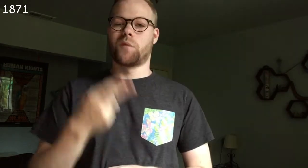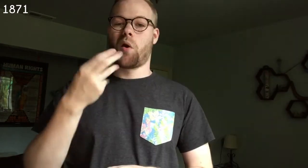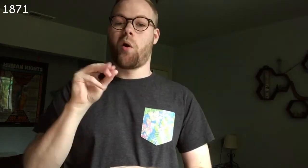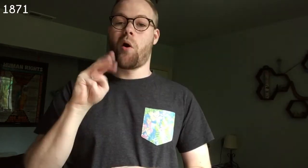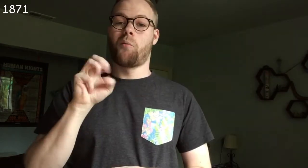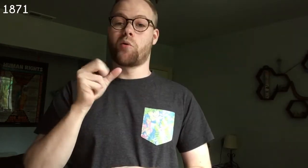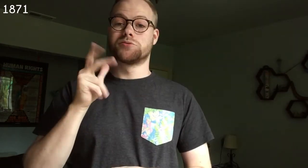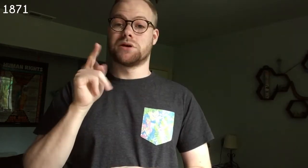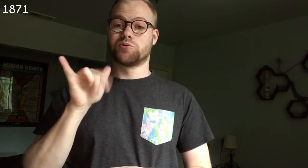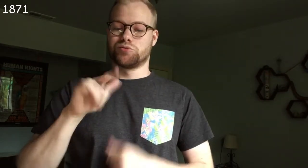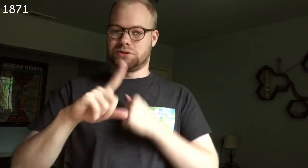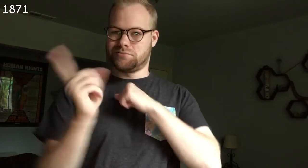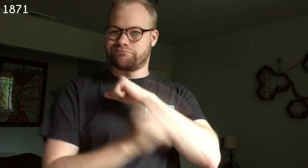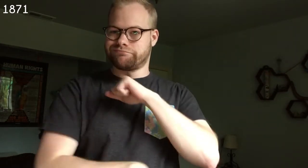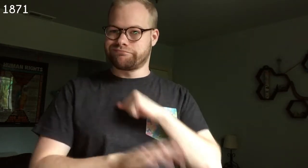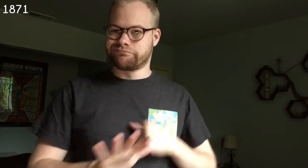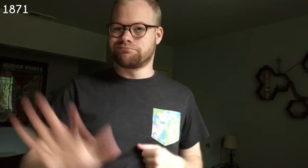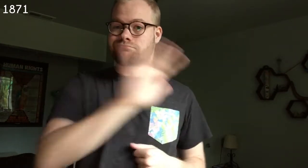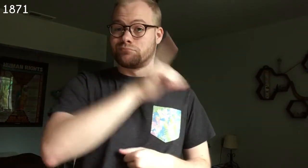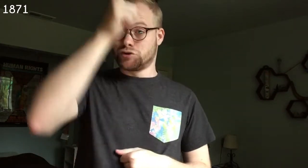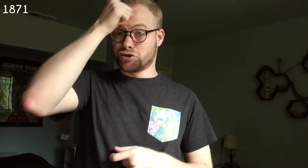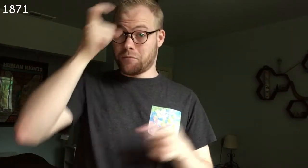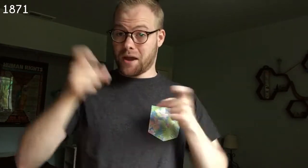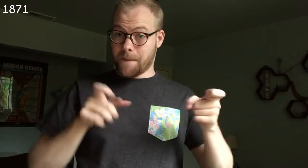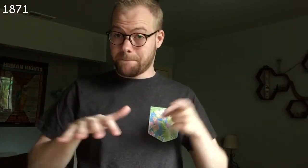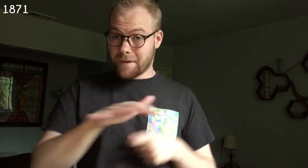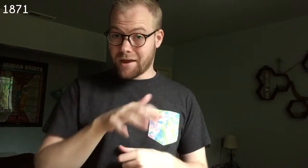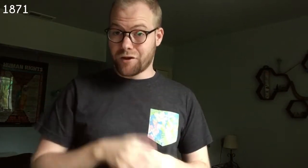1871 Homosexuality is criminalized throughout the German Empire;